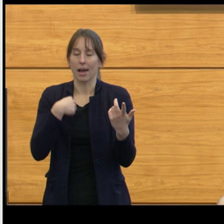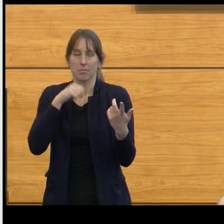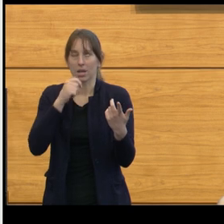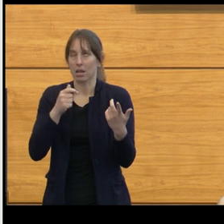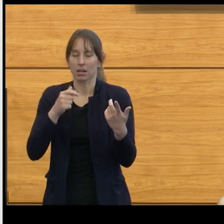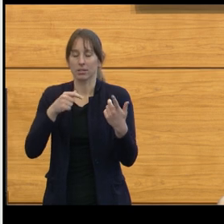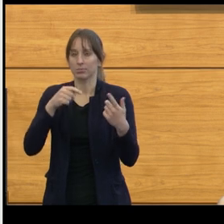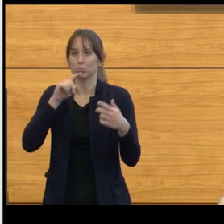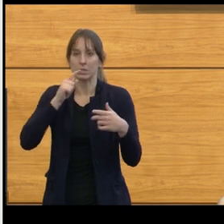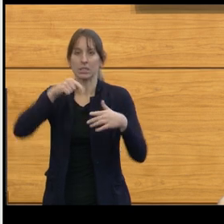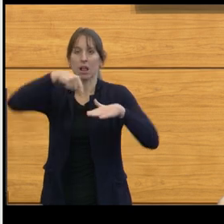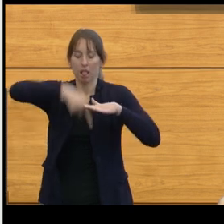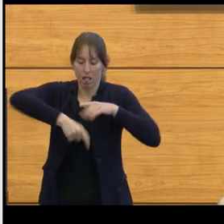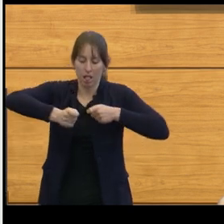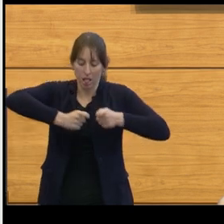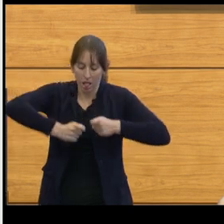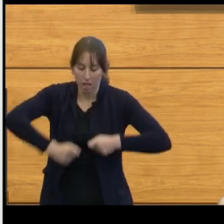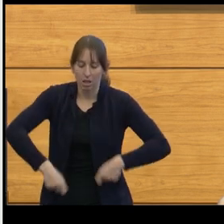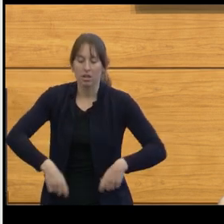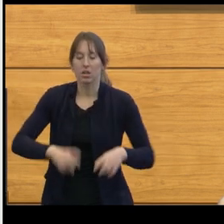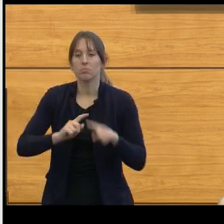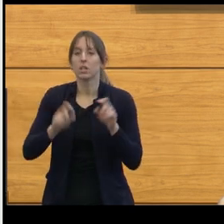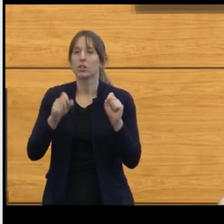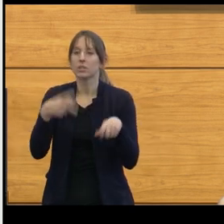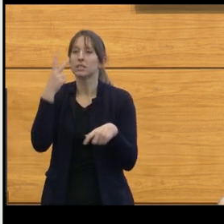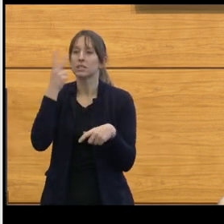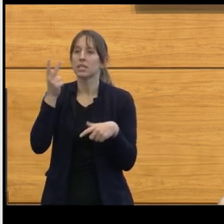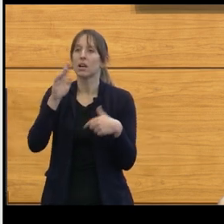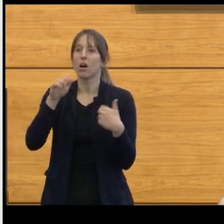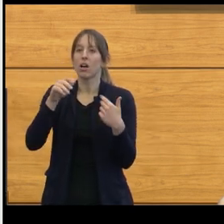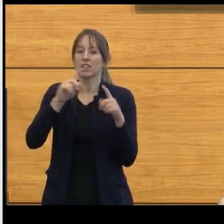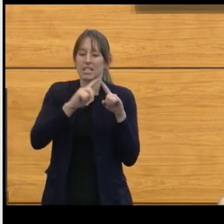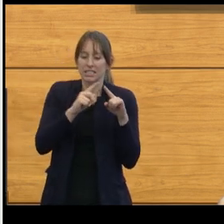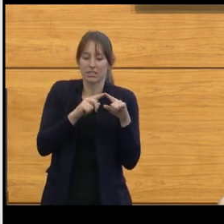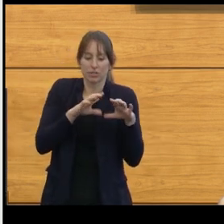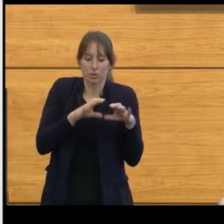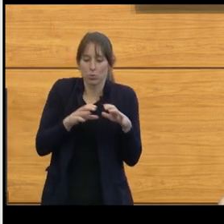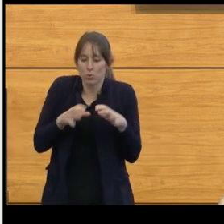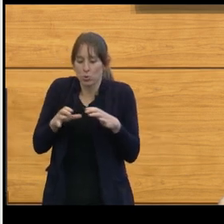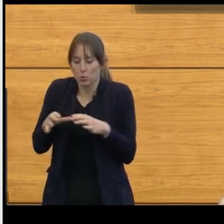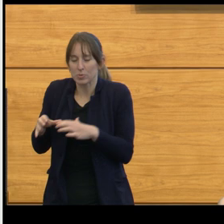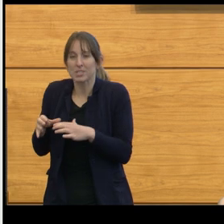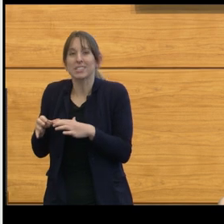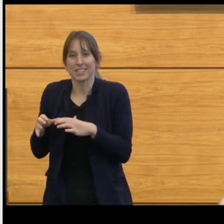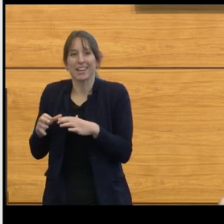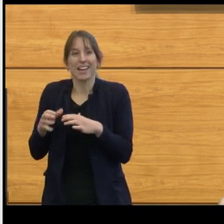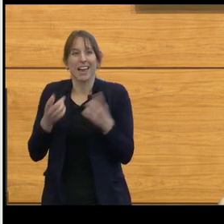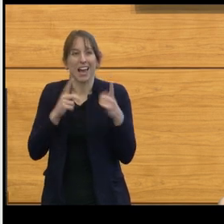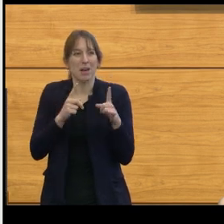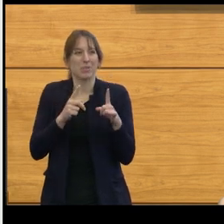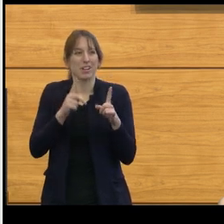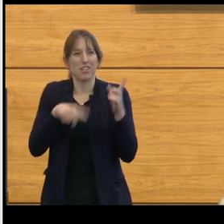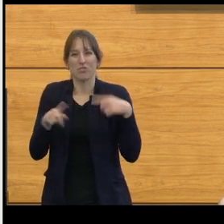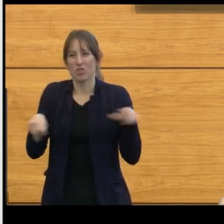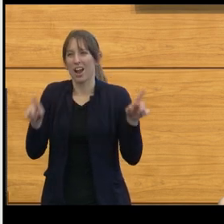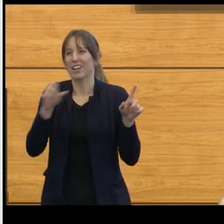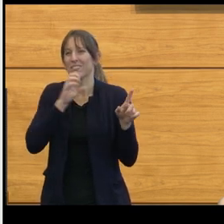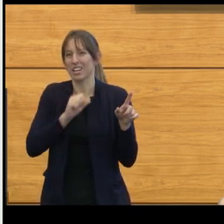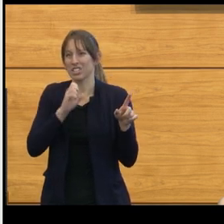but you can clearly see that these subgroups happen at different ages, and they have different survivability.